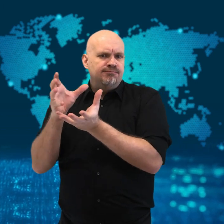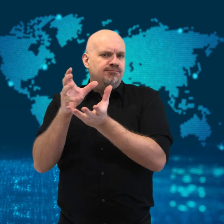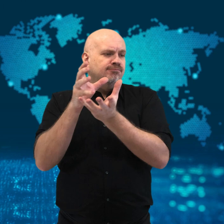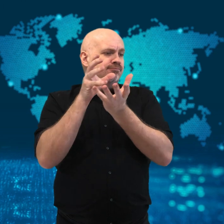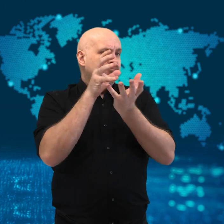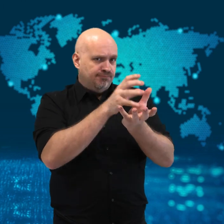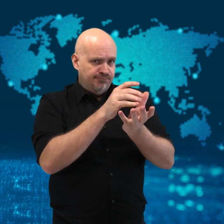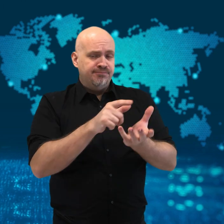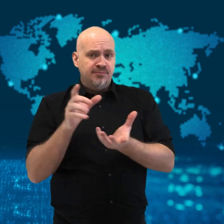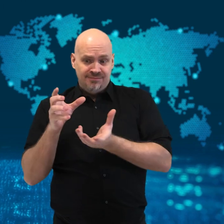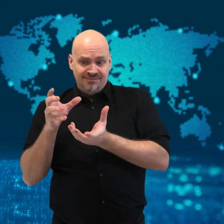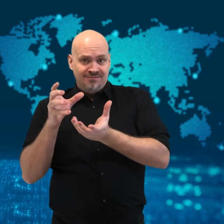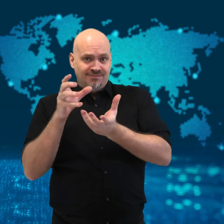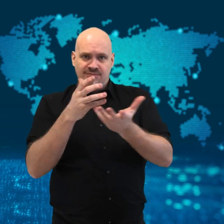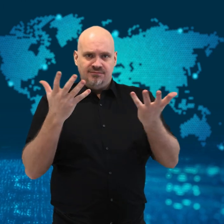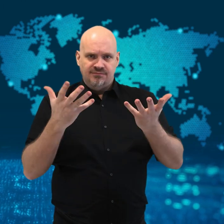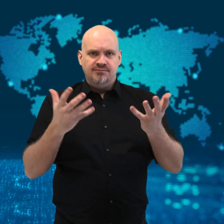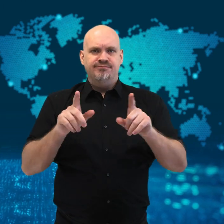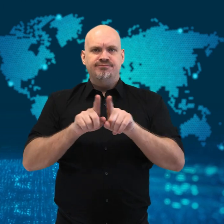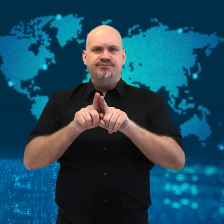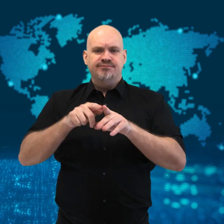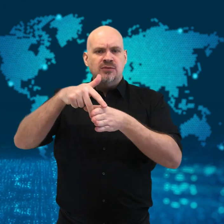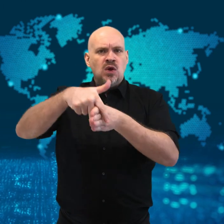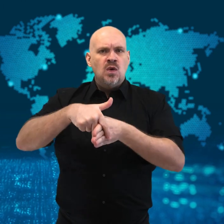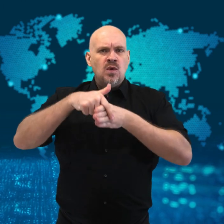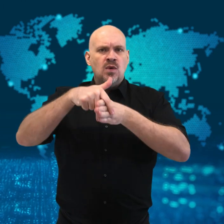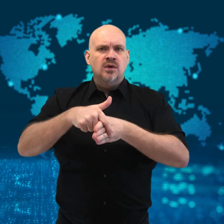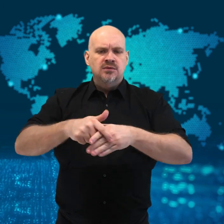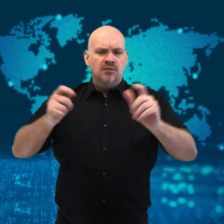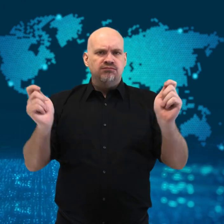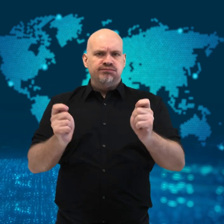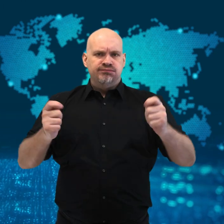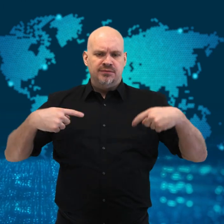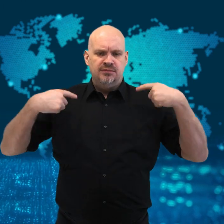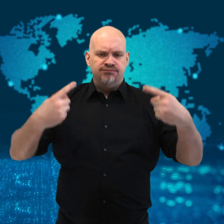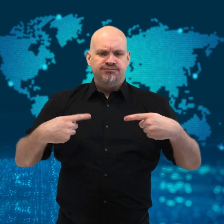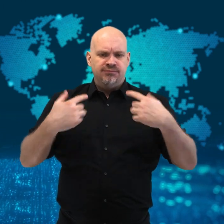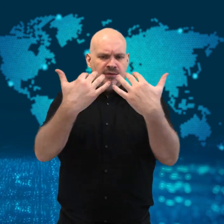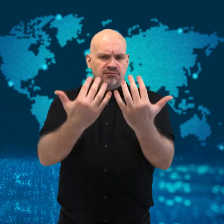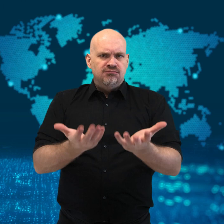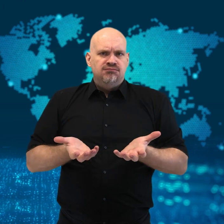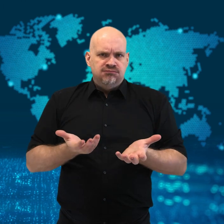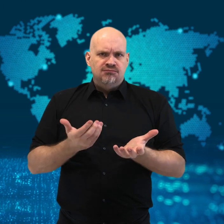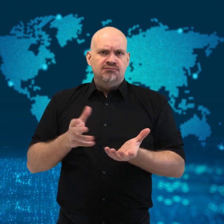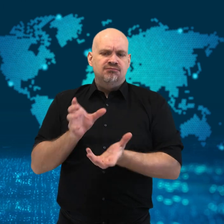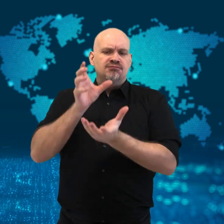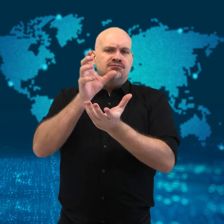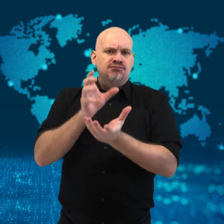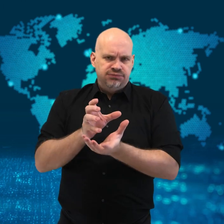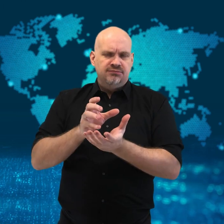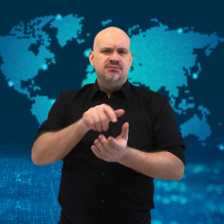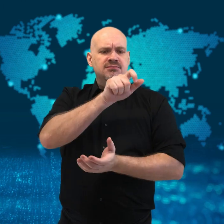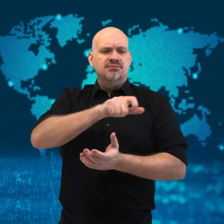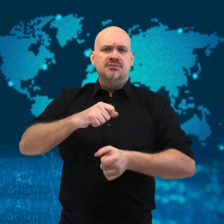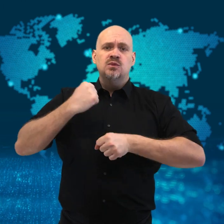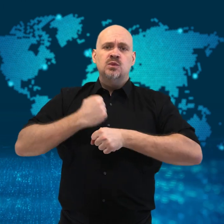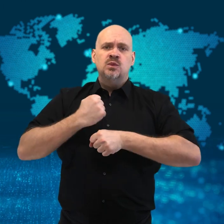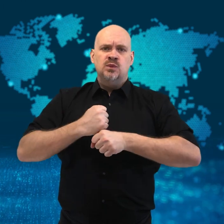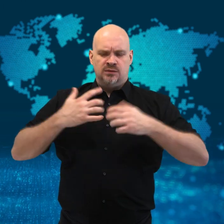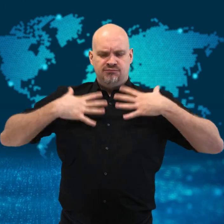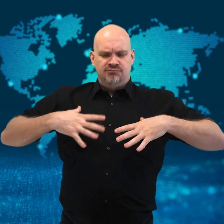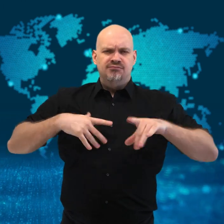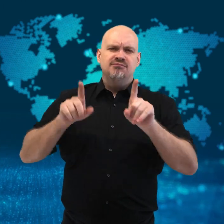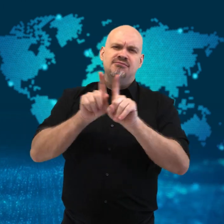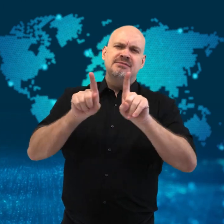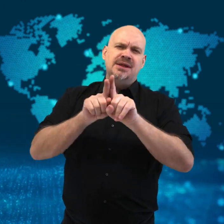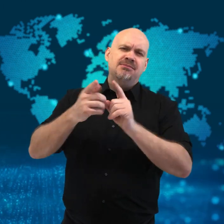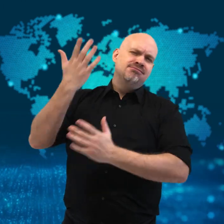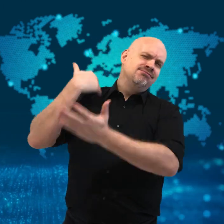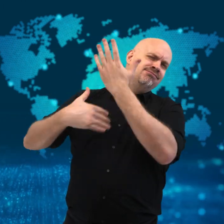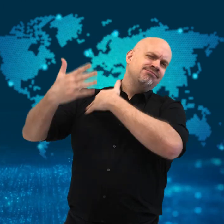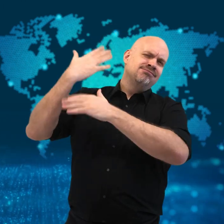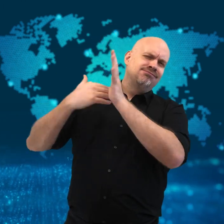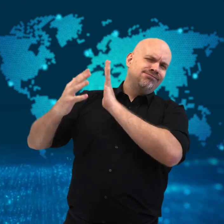The decorated vehicles carrying them were surrounded by replica